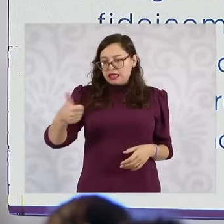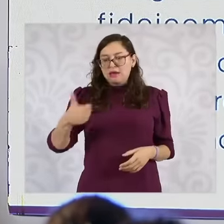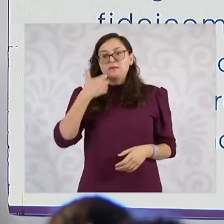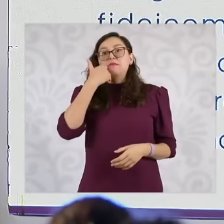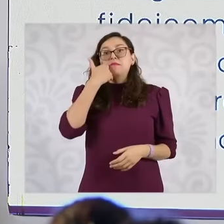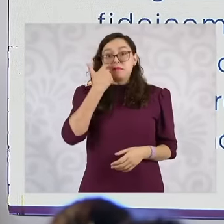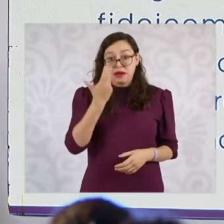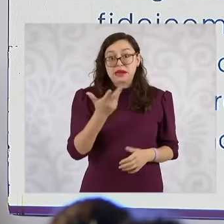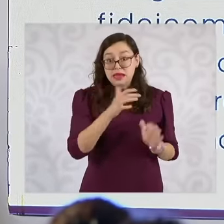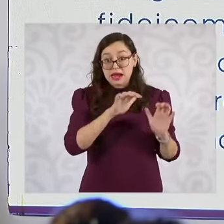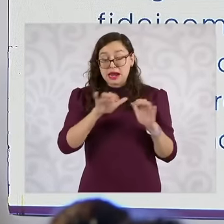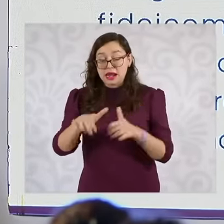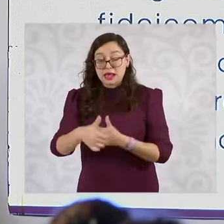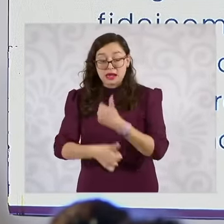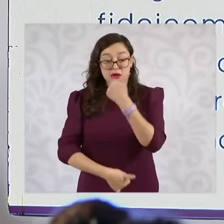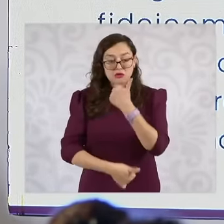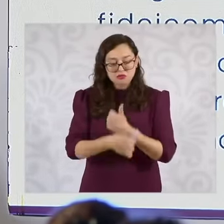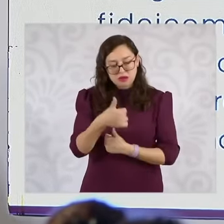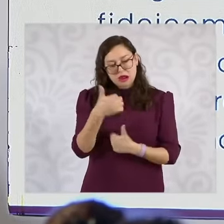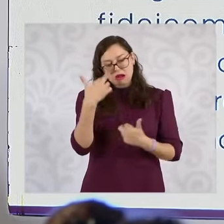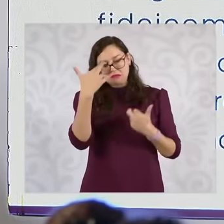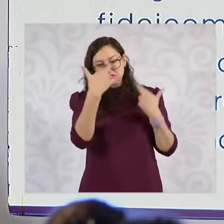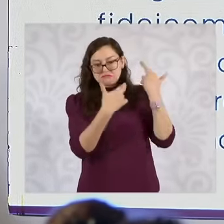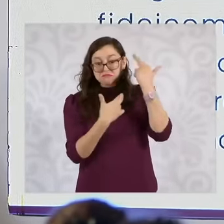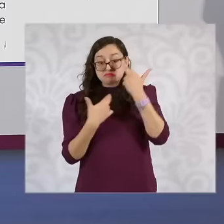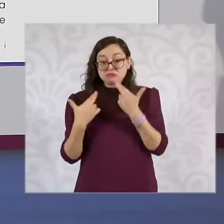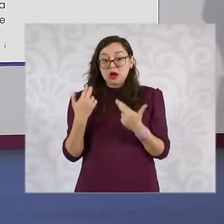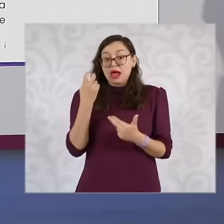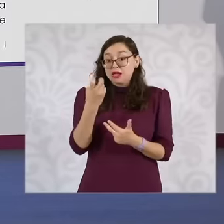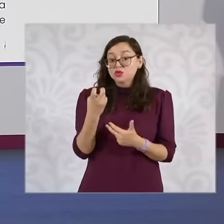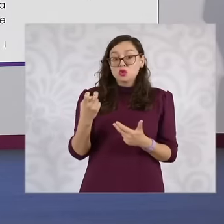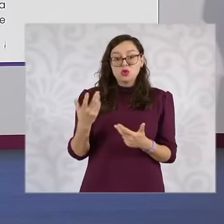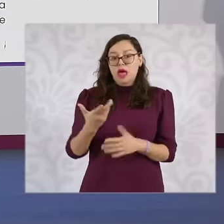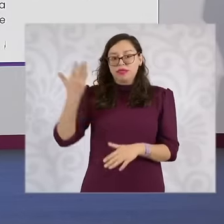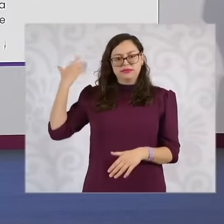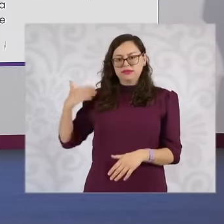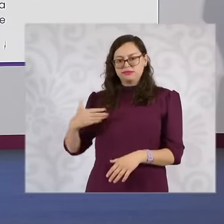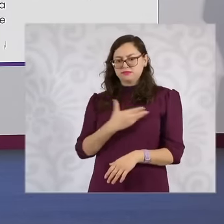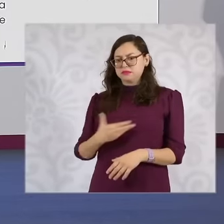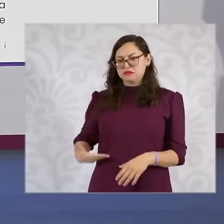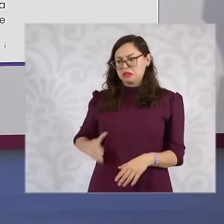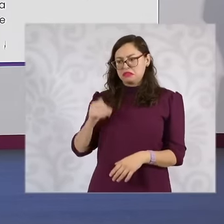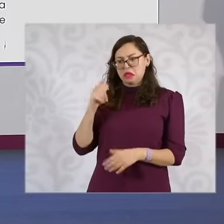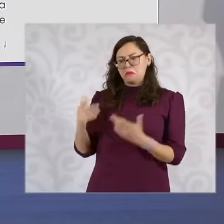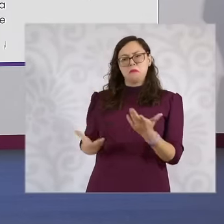registers in the call, that is, all of this was modified from the original proposal thanks